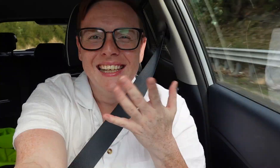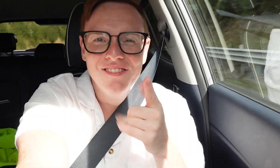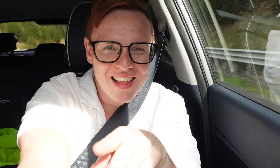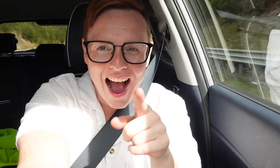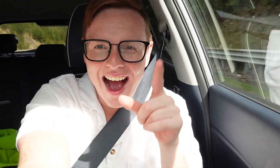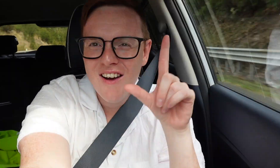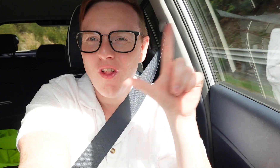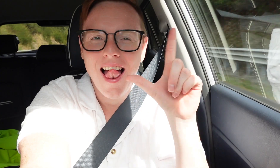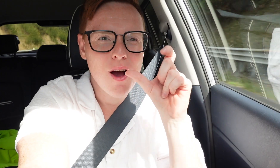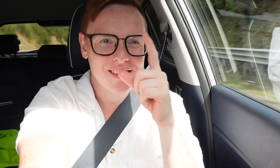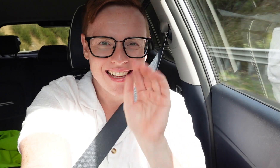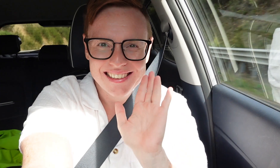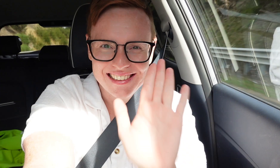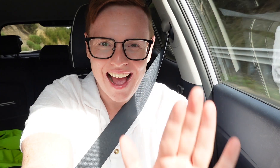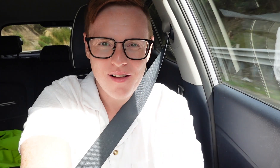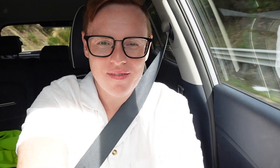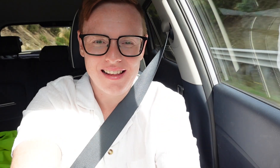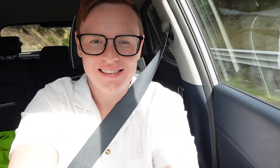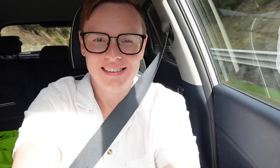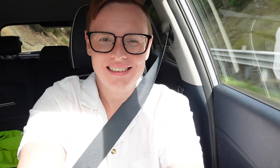I'll see if my vlog camera can stay still.